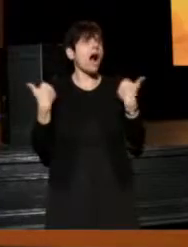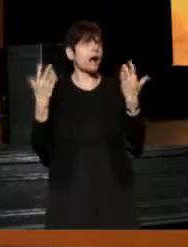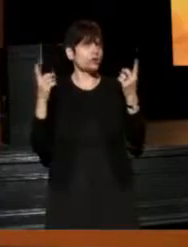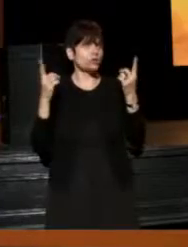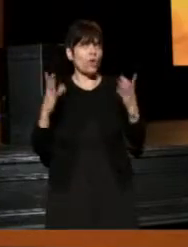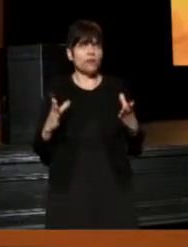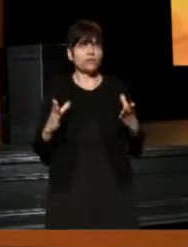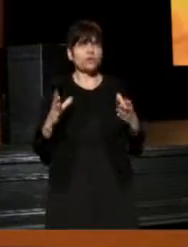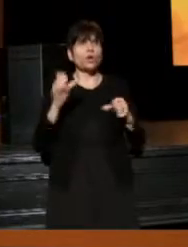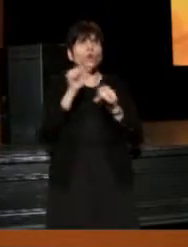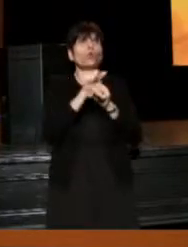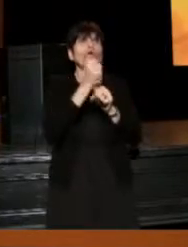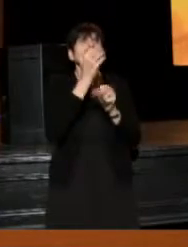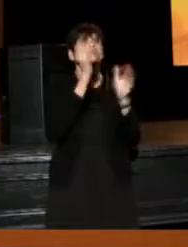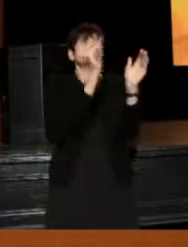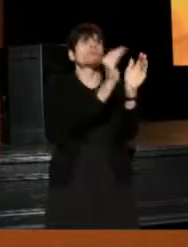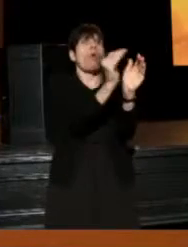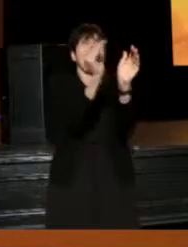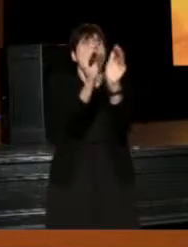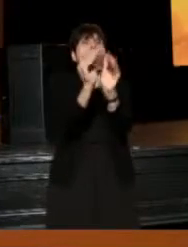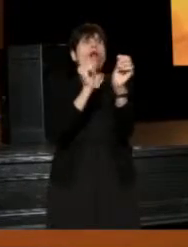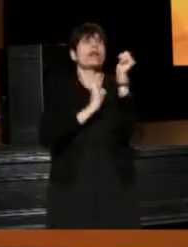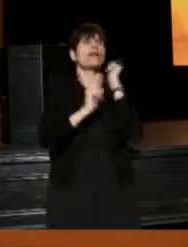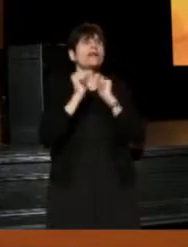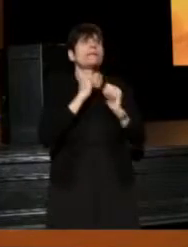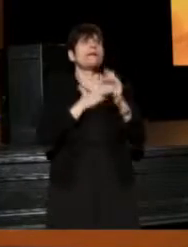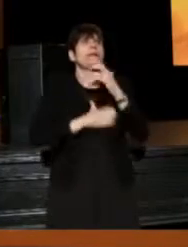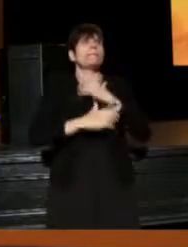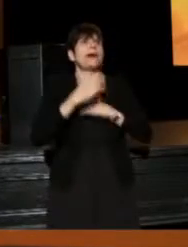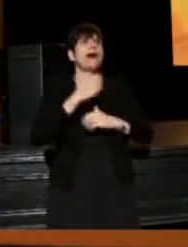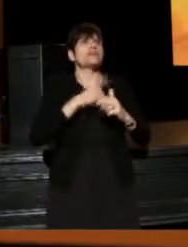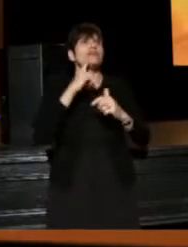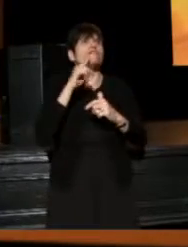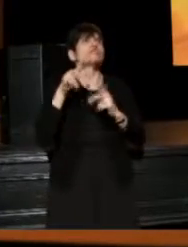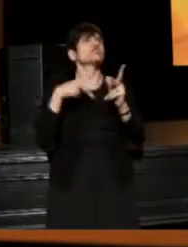in small theaters, but had a passion for a certain kind of material,